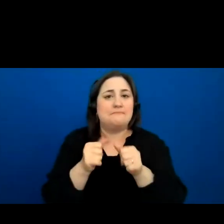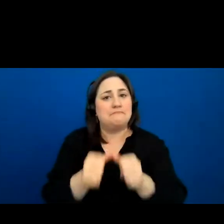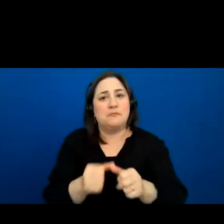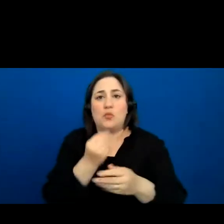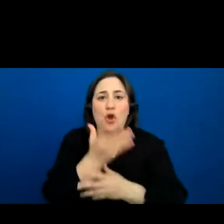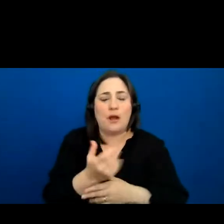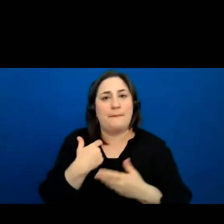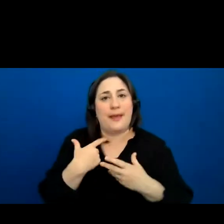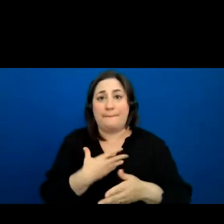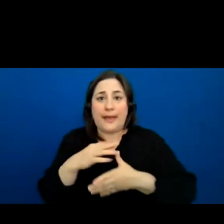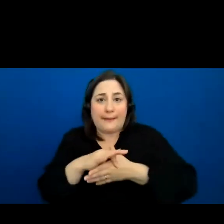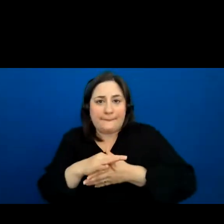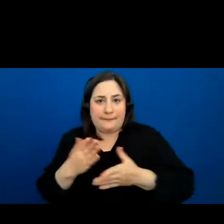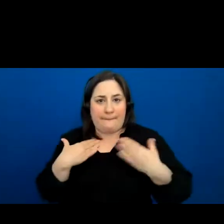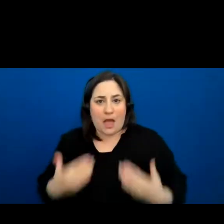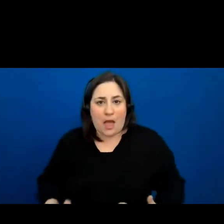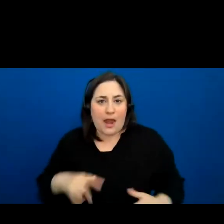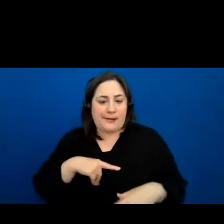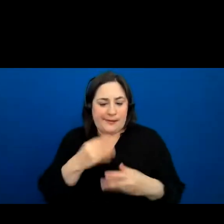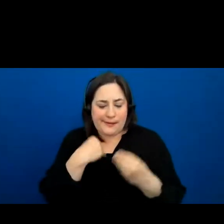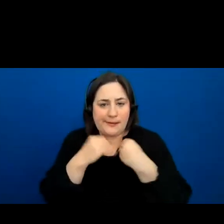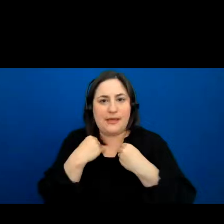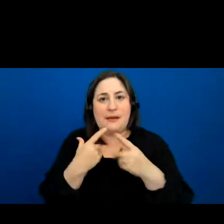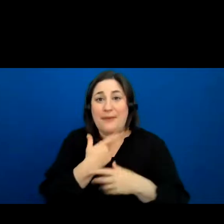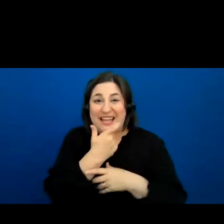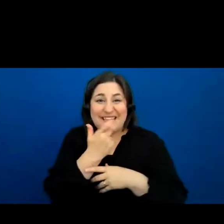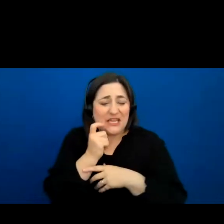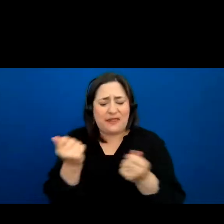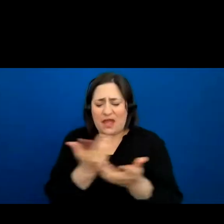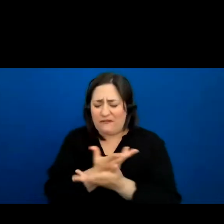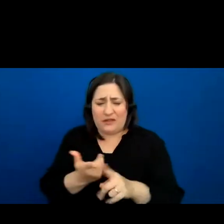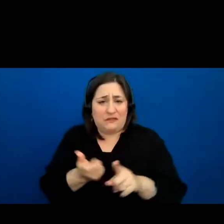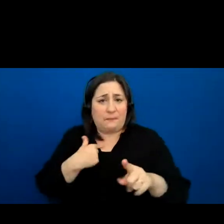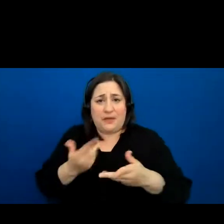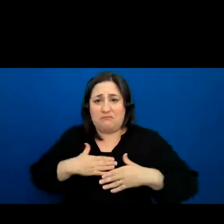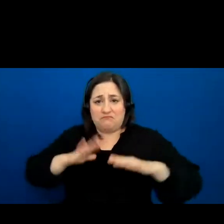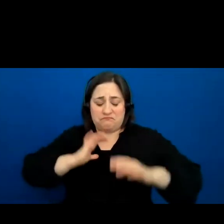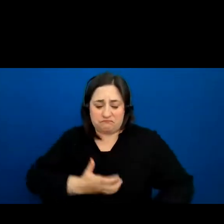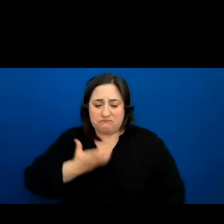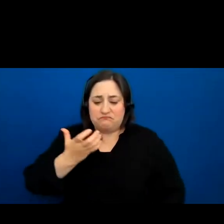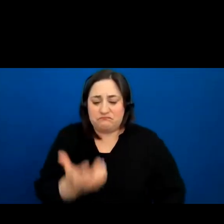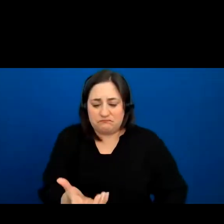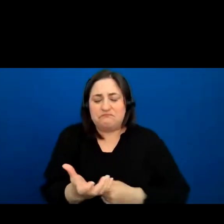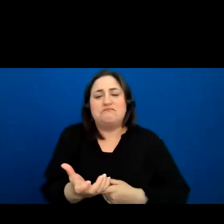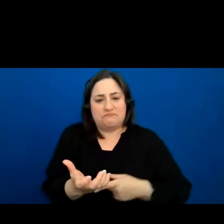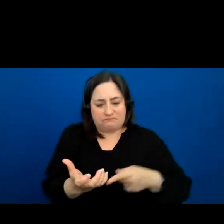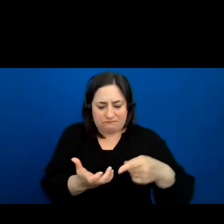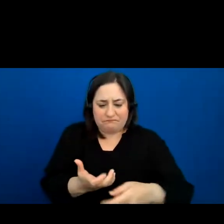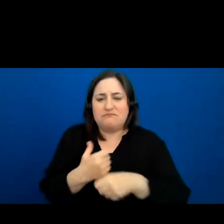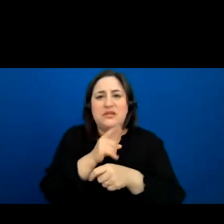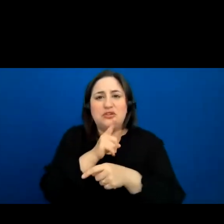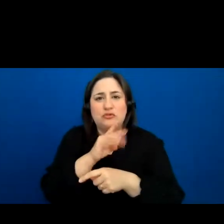it can have my teeth, it can have everything of me to ensure this being lives and succeeds in life.